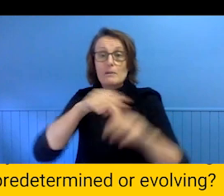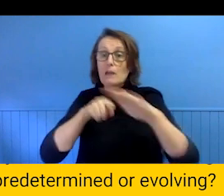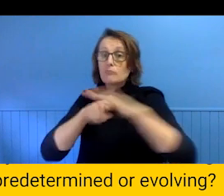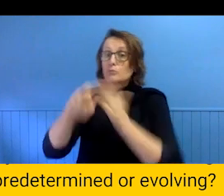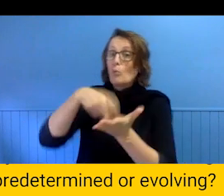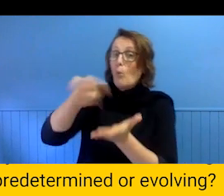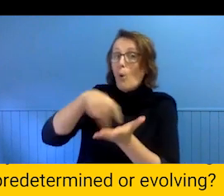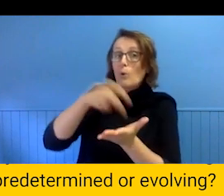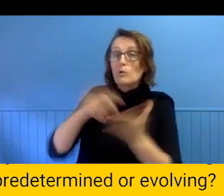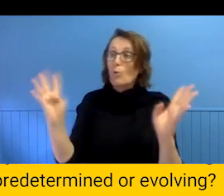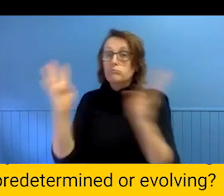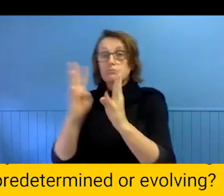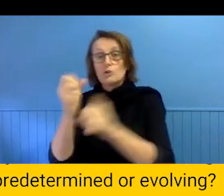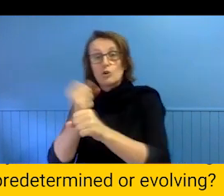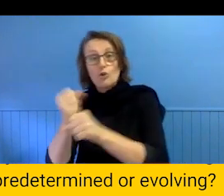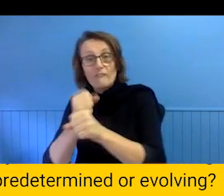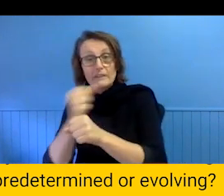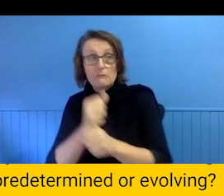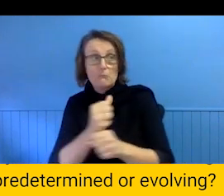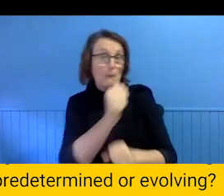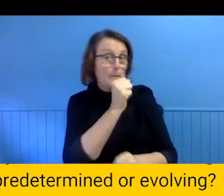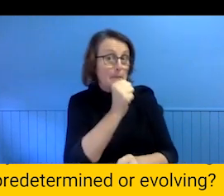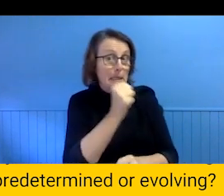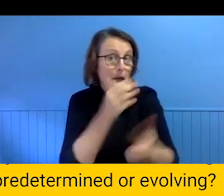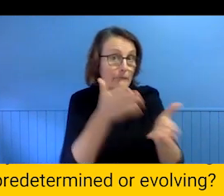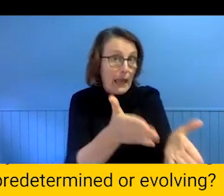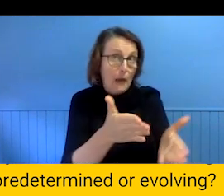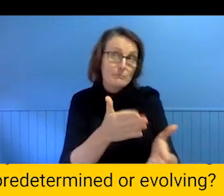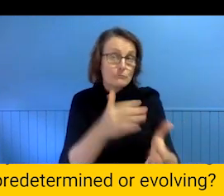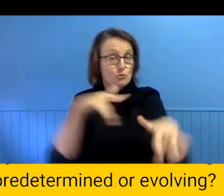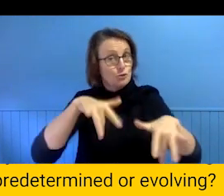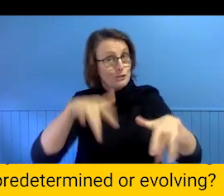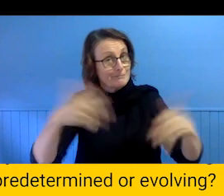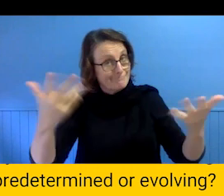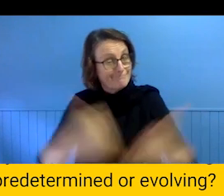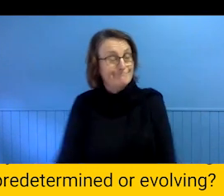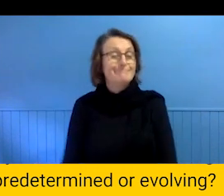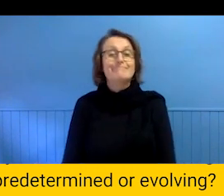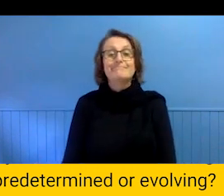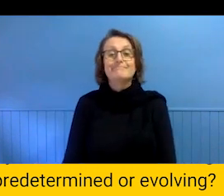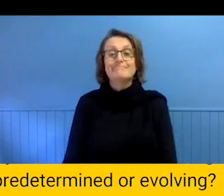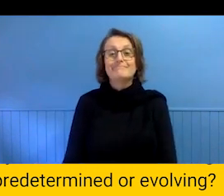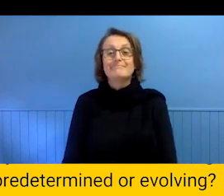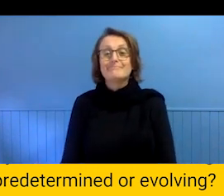coffees, beers if you are allowed one day. Making sure that people